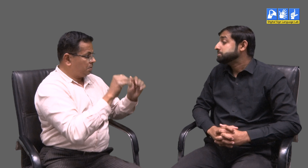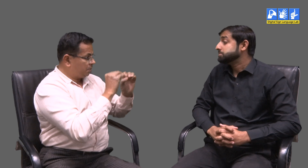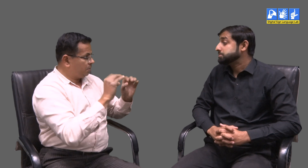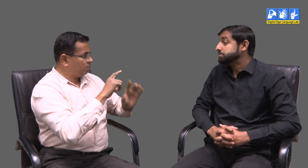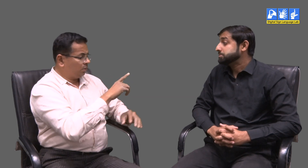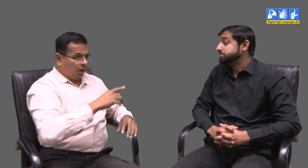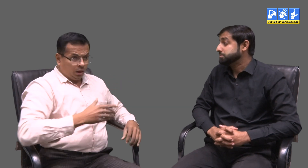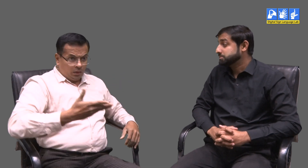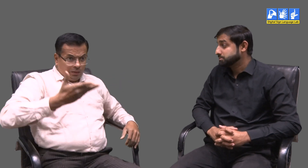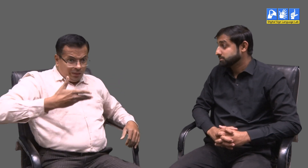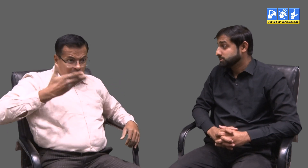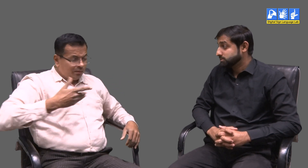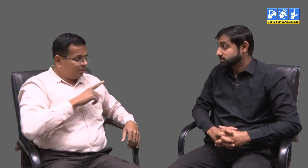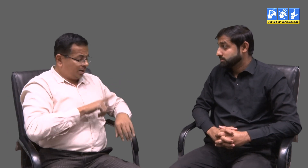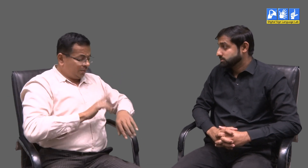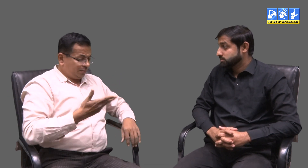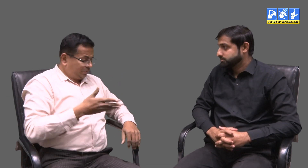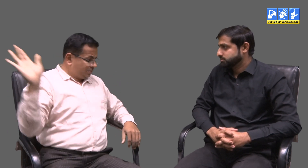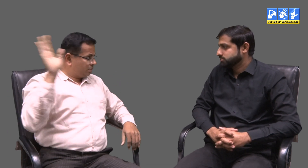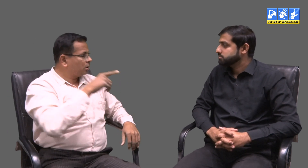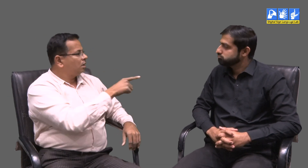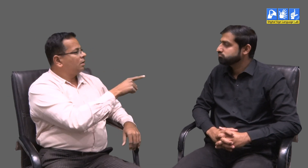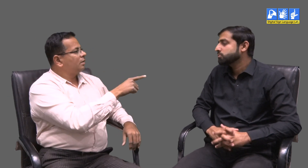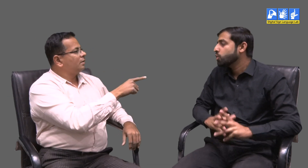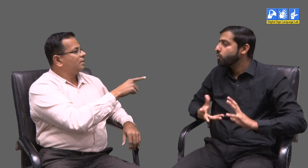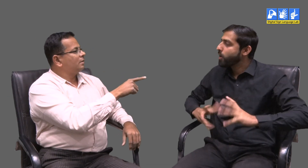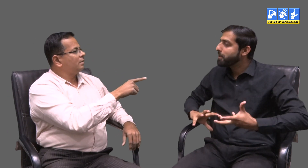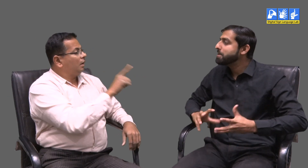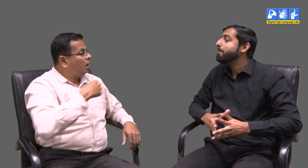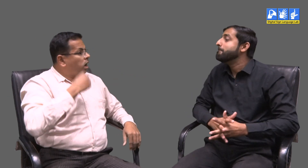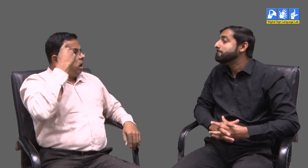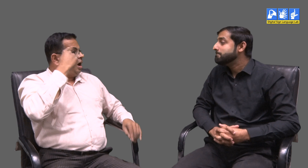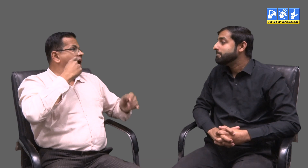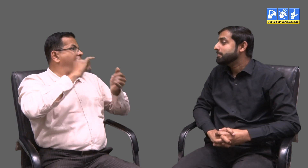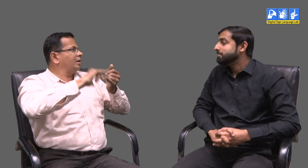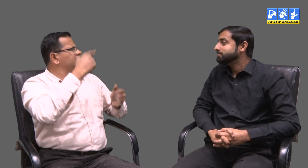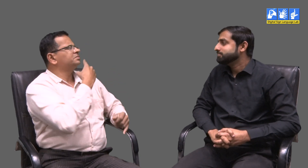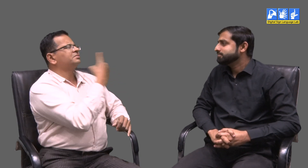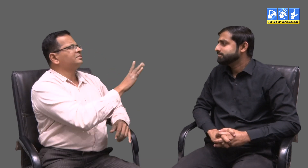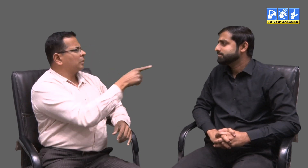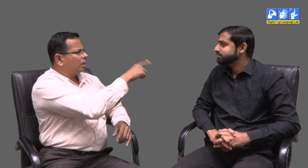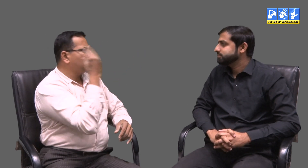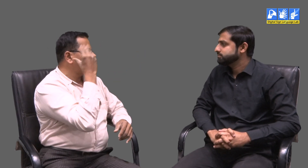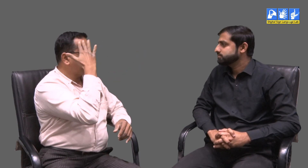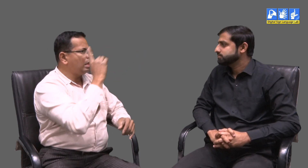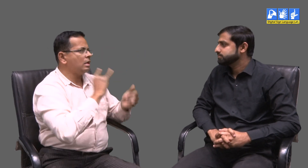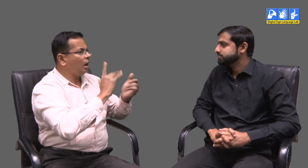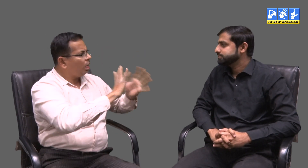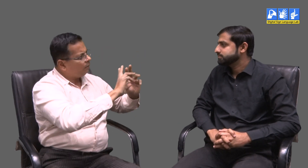If we sit down to teach them Indian Sign Language, they will walk away. Yes this is the actual reaction. We should not talk about Indian Sign Language.